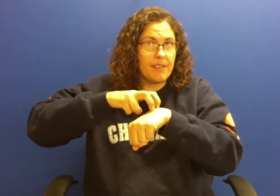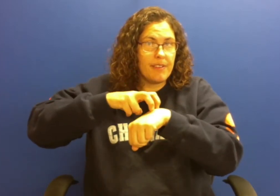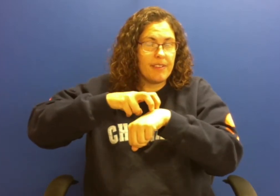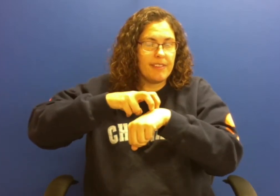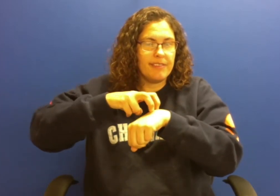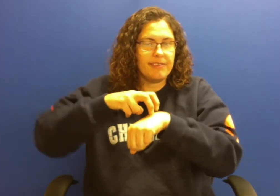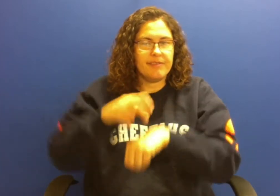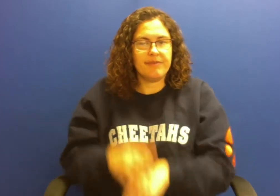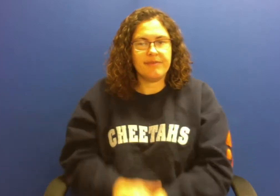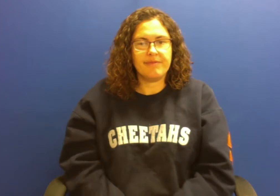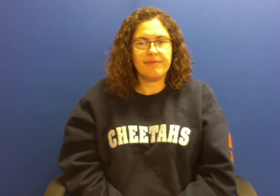baked potato